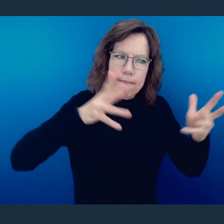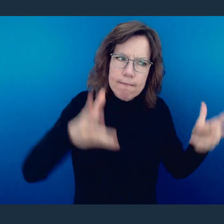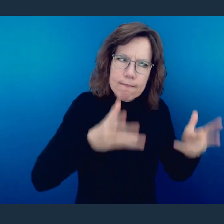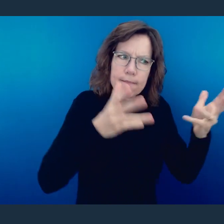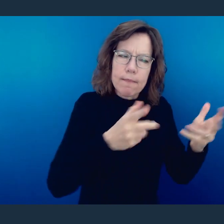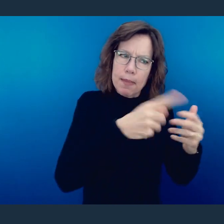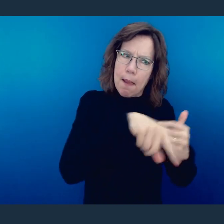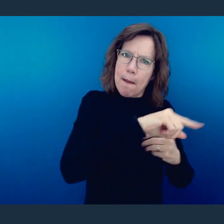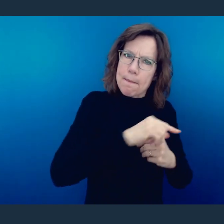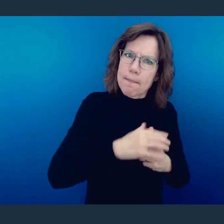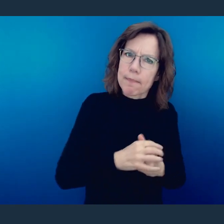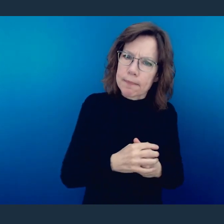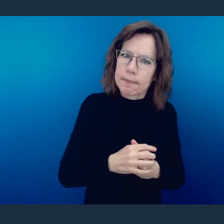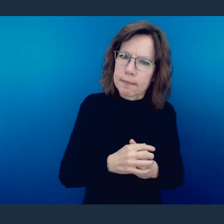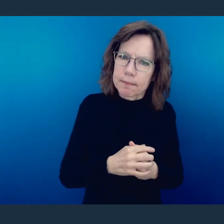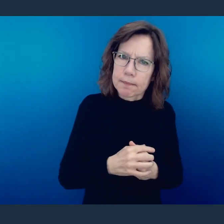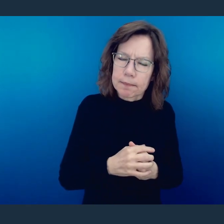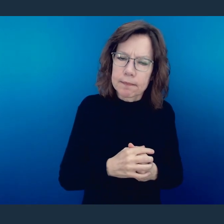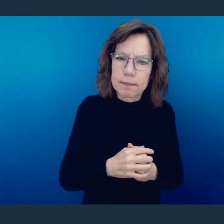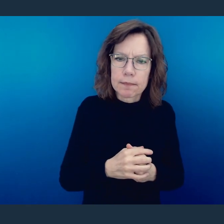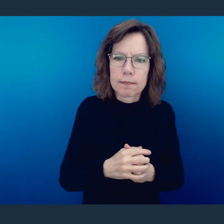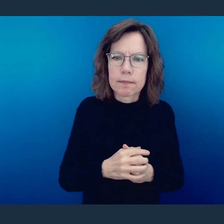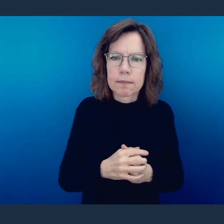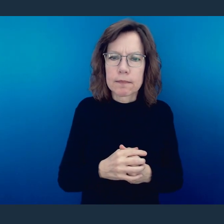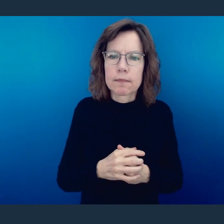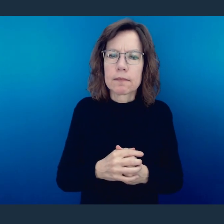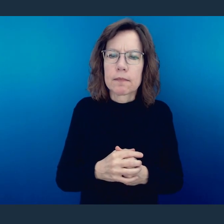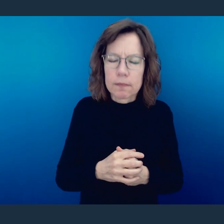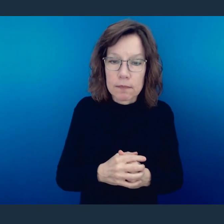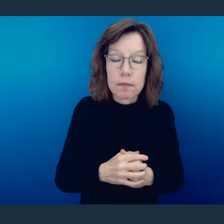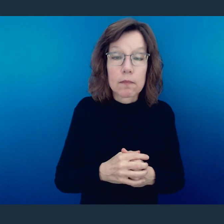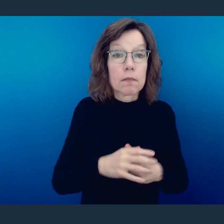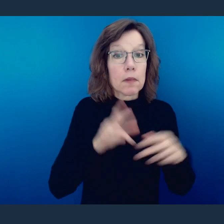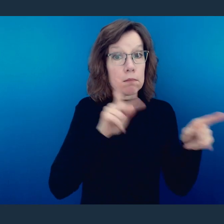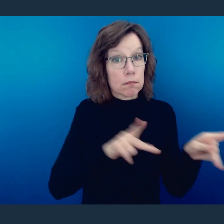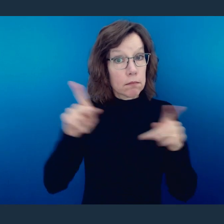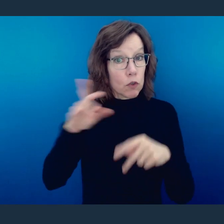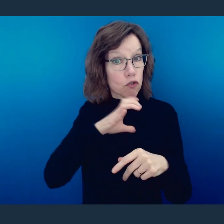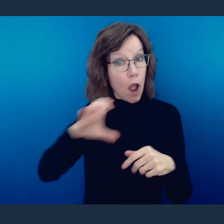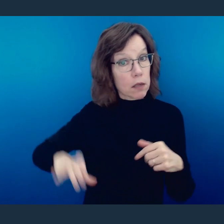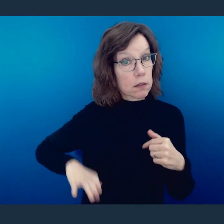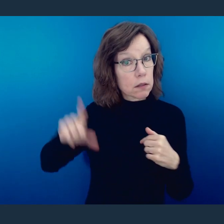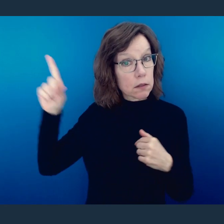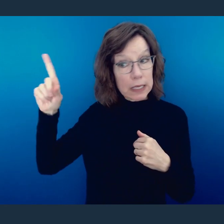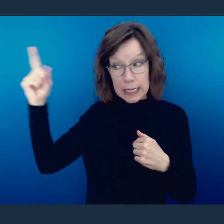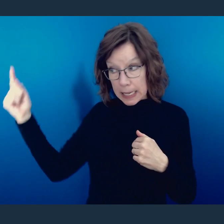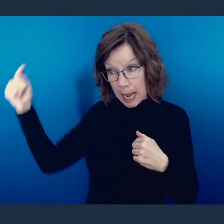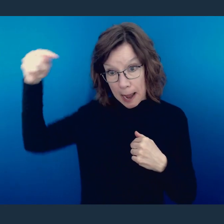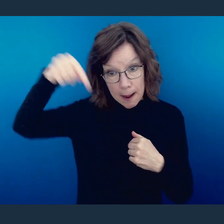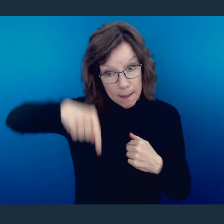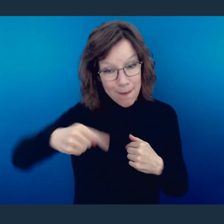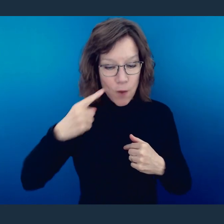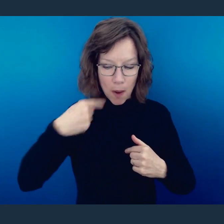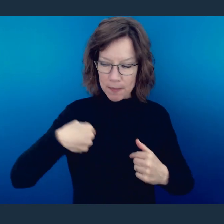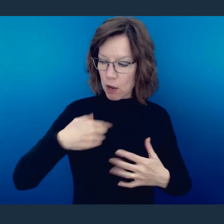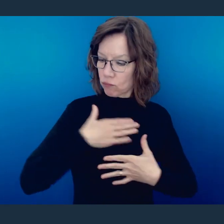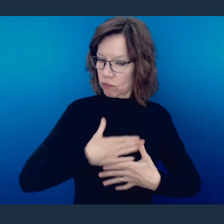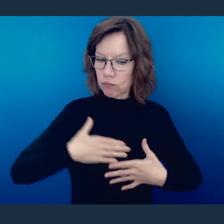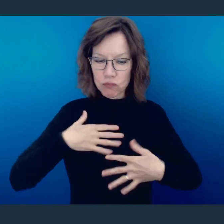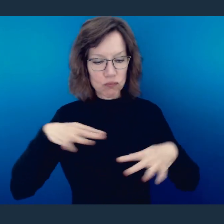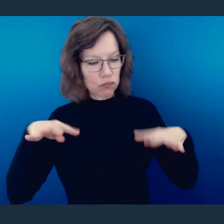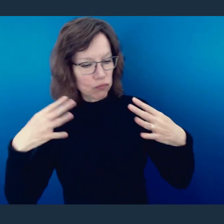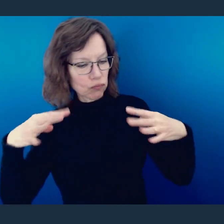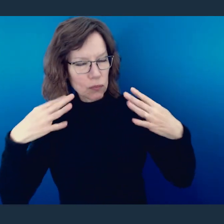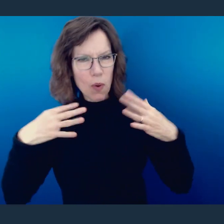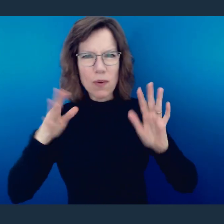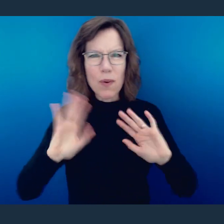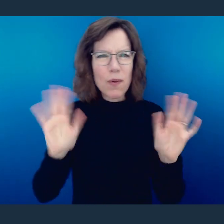words there -- them. The Bible says "him." "For Christ did not please Himself, but as